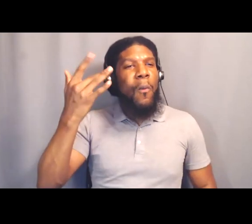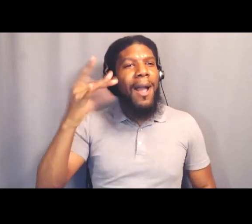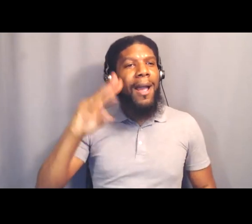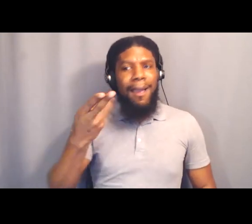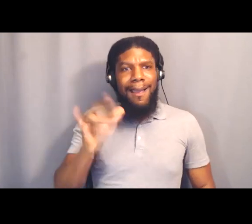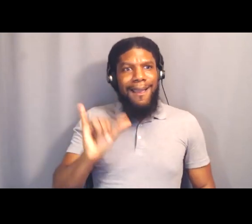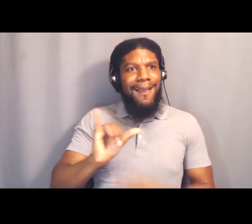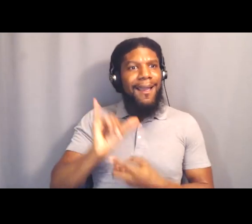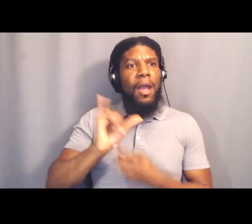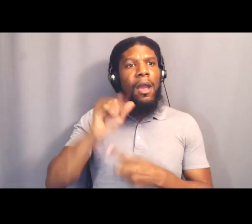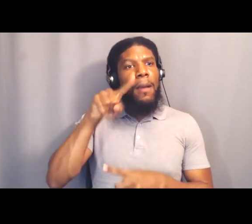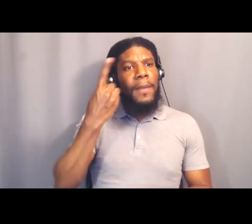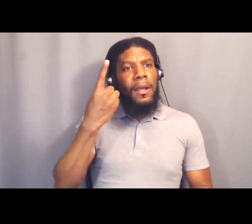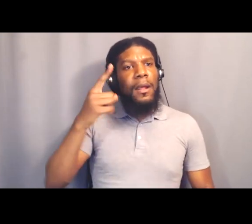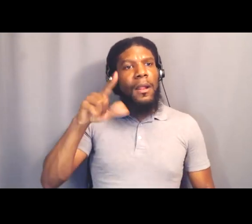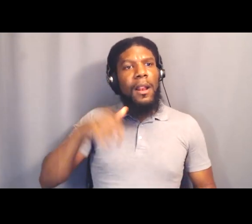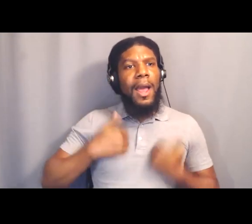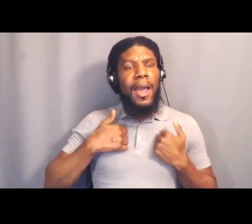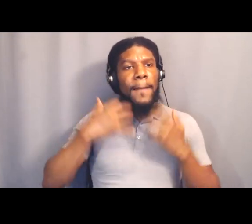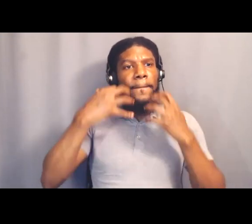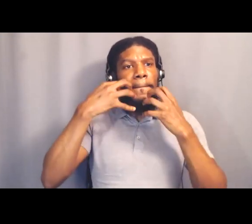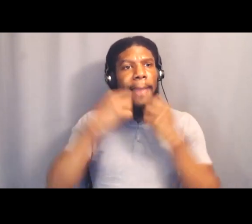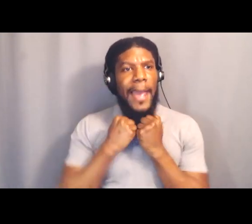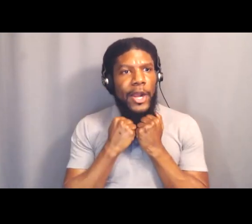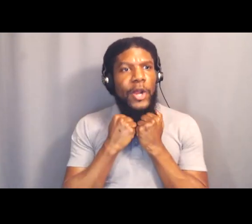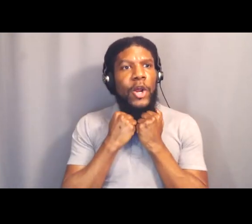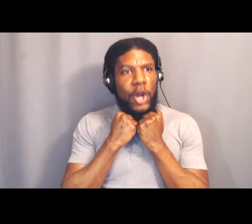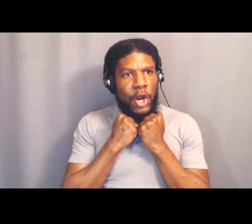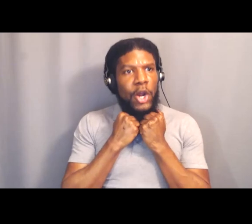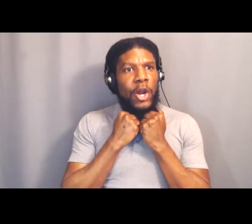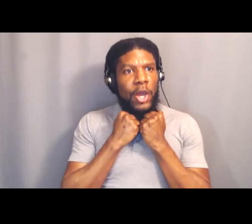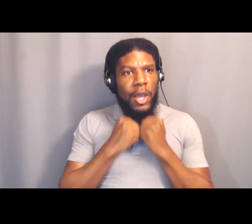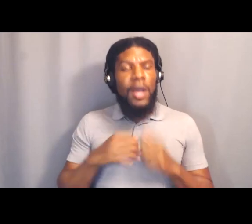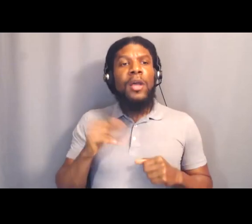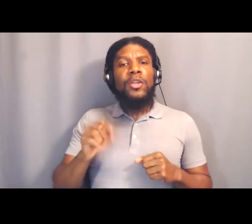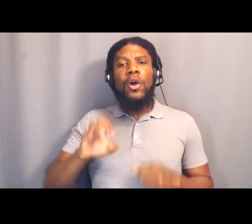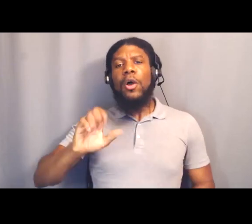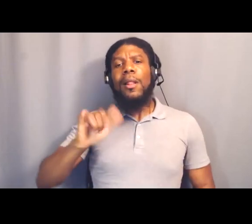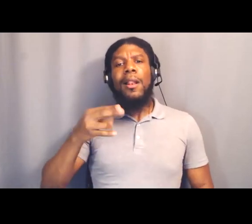And so Elaine, when you're saying, don't just speak up on stages,